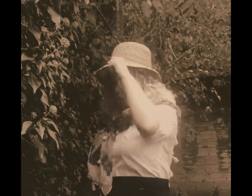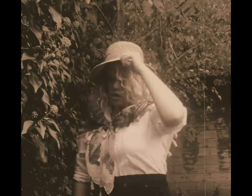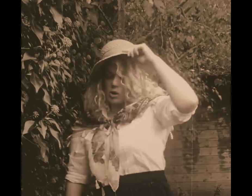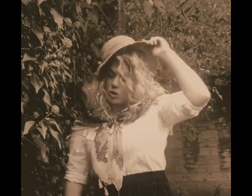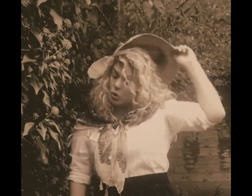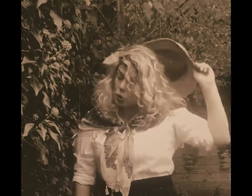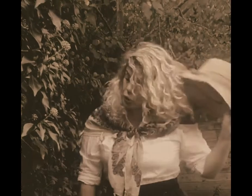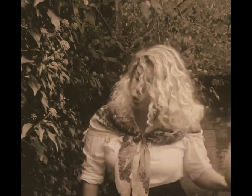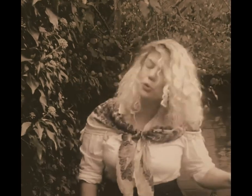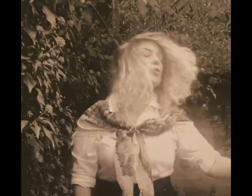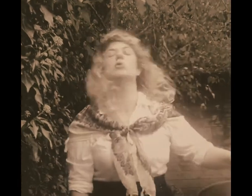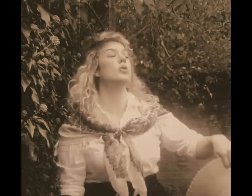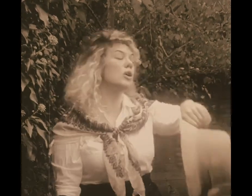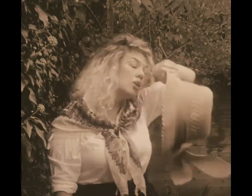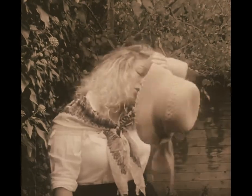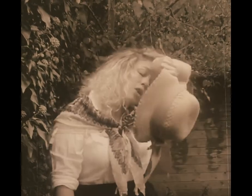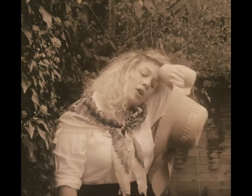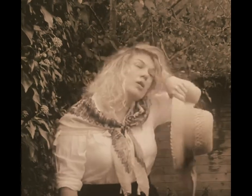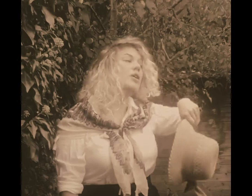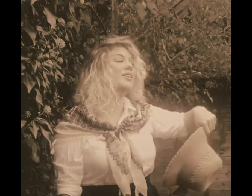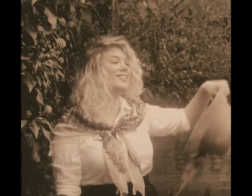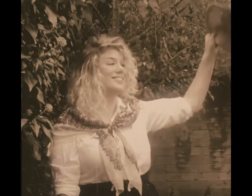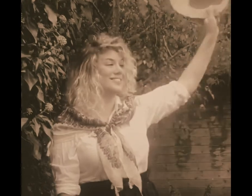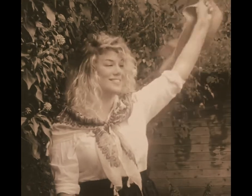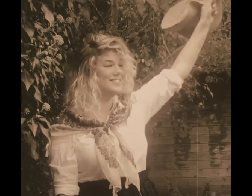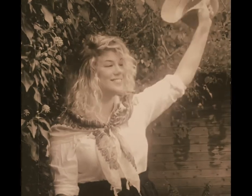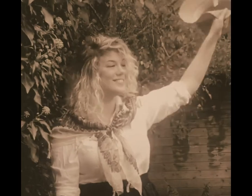Now when I went a-hopping, hopping down in Kent